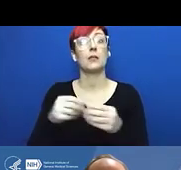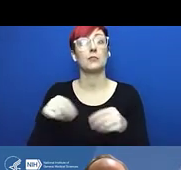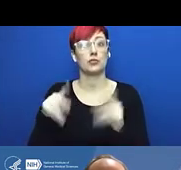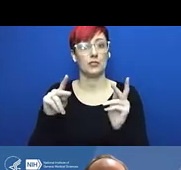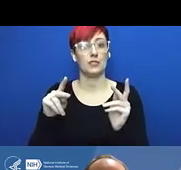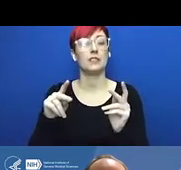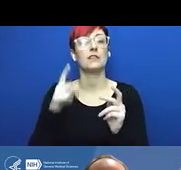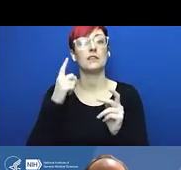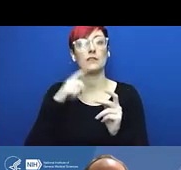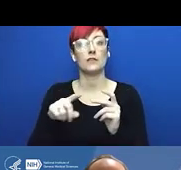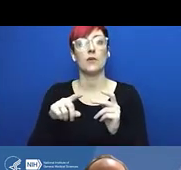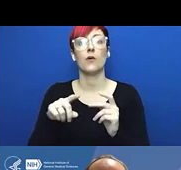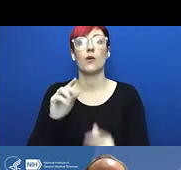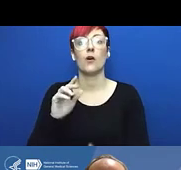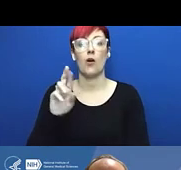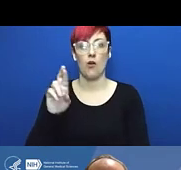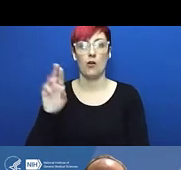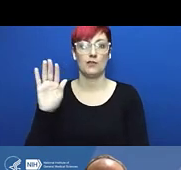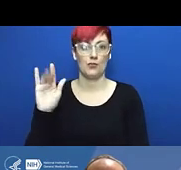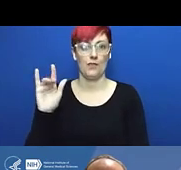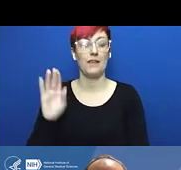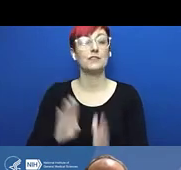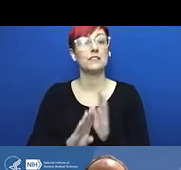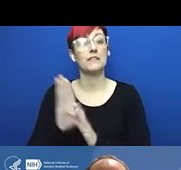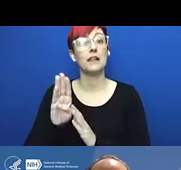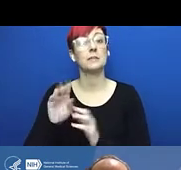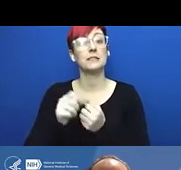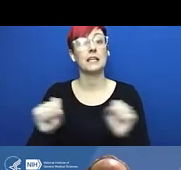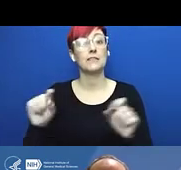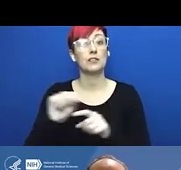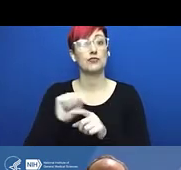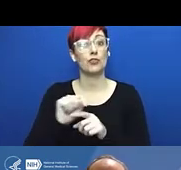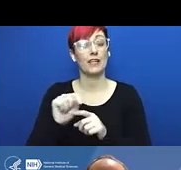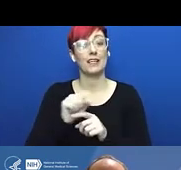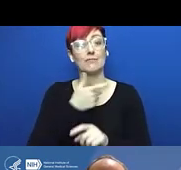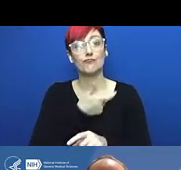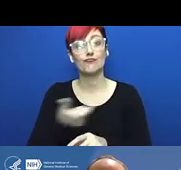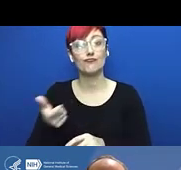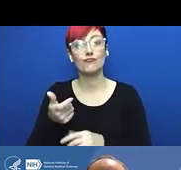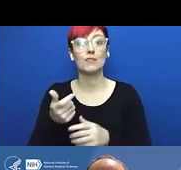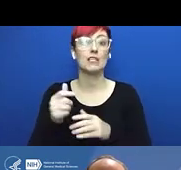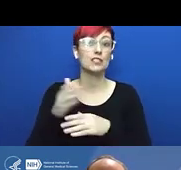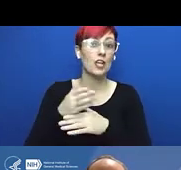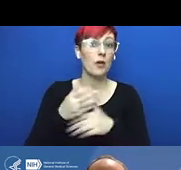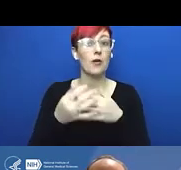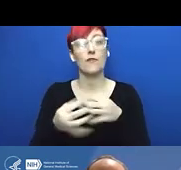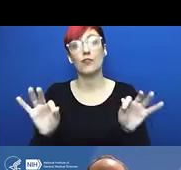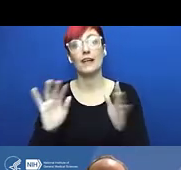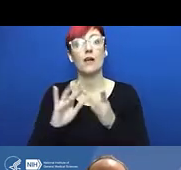The UC Center for Lab Safety concluded in the of the University of Hawaii,